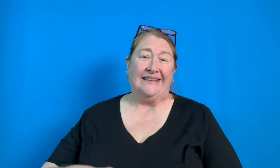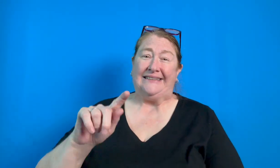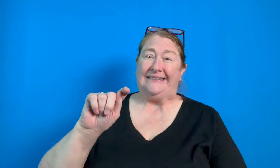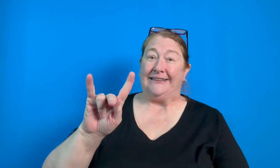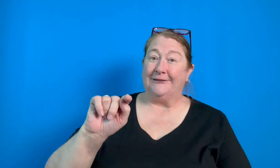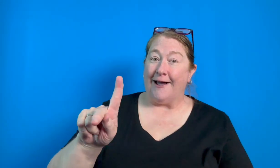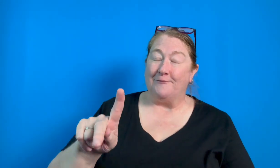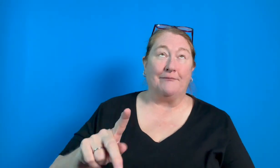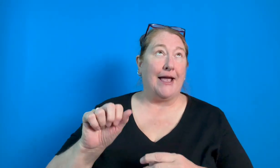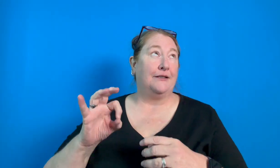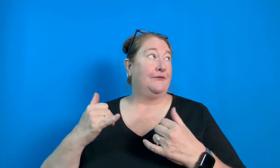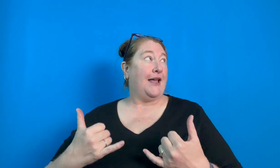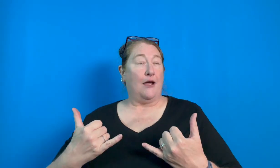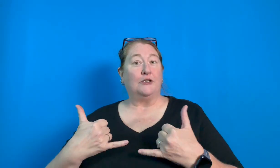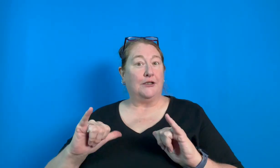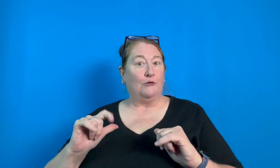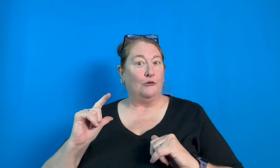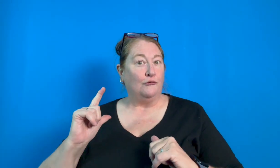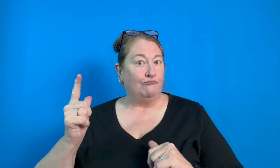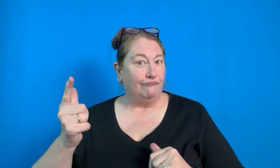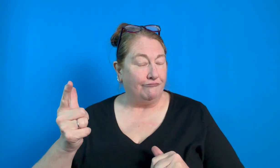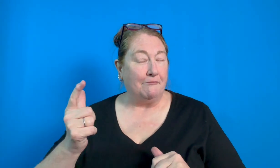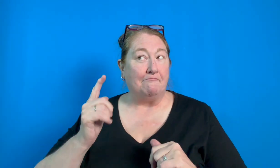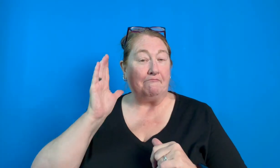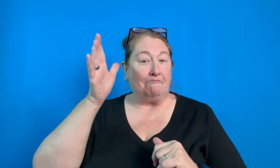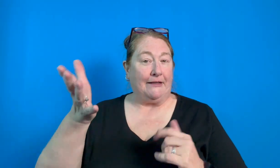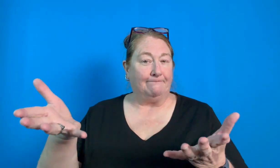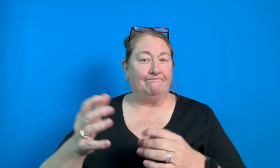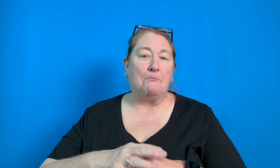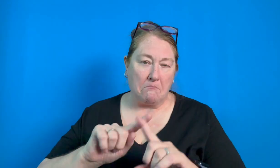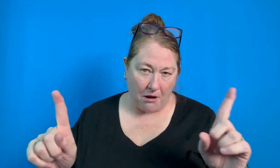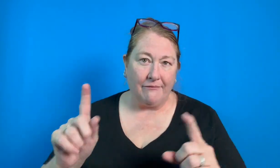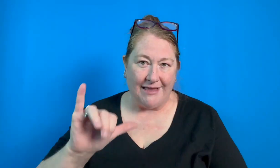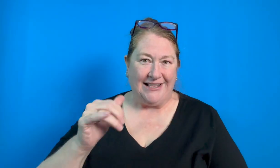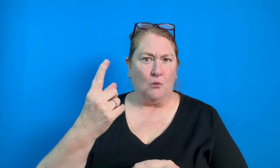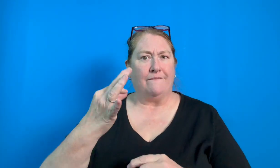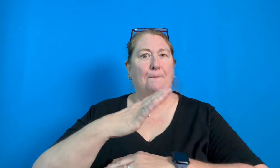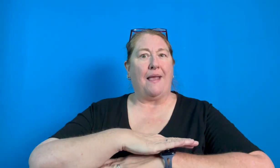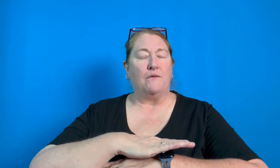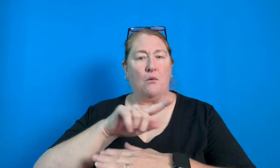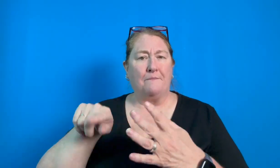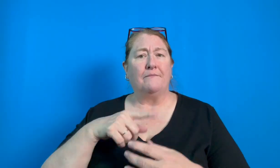Tiktok, too, as of now is still being used, but we do not know its future, anyway, that is one of the platforms, too.